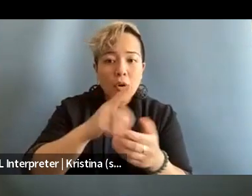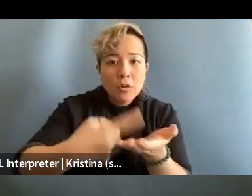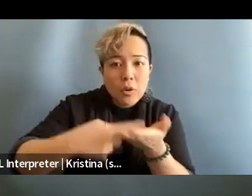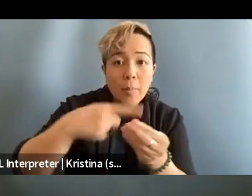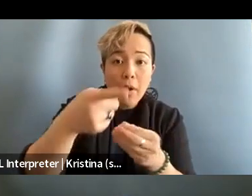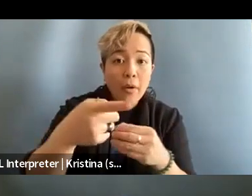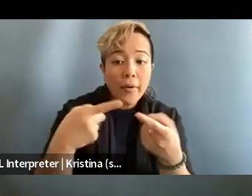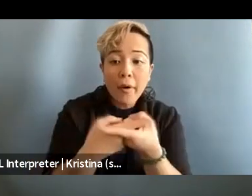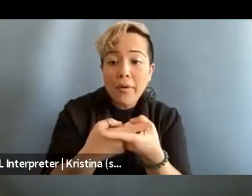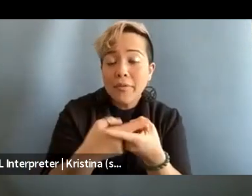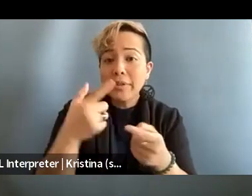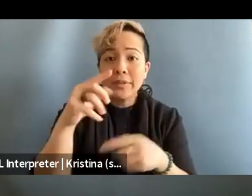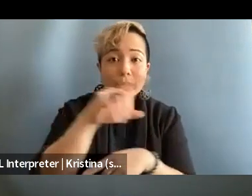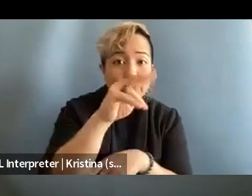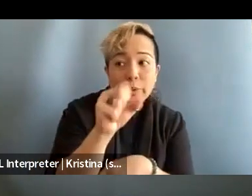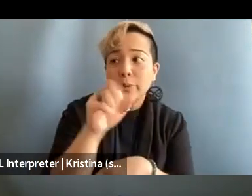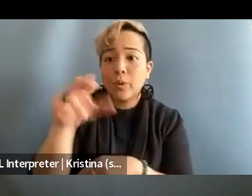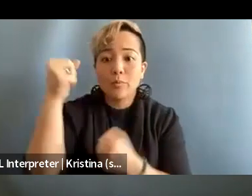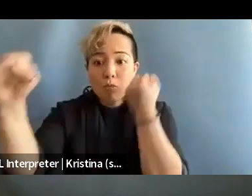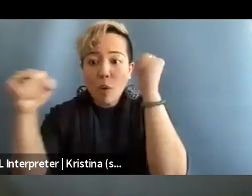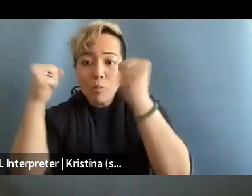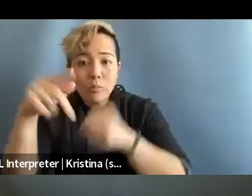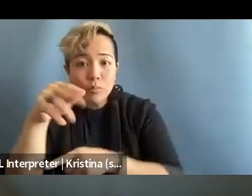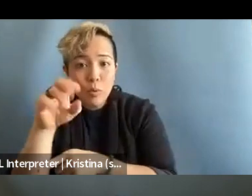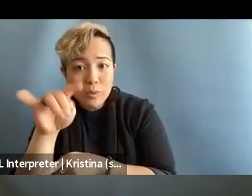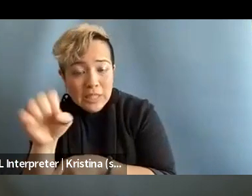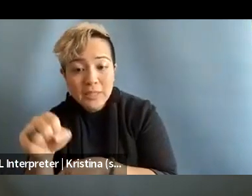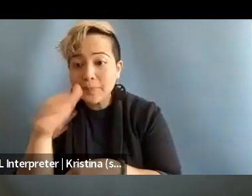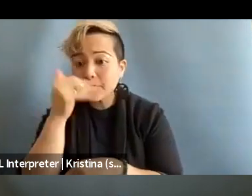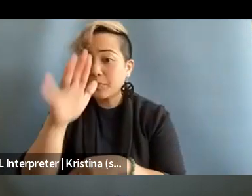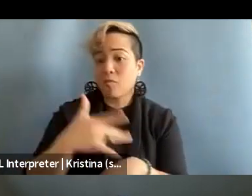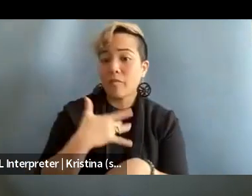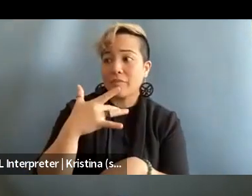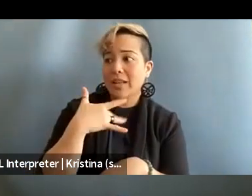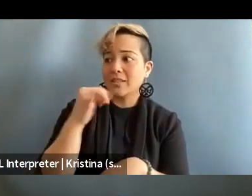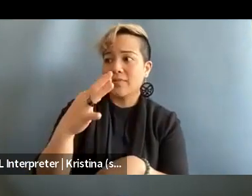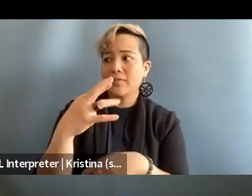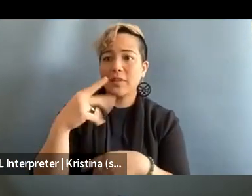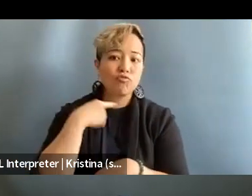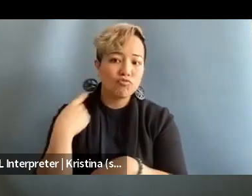or protests or something like that. Because if your sense of risk and how to manage risk